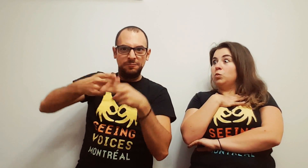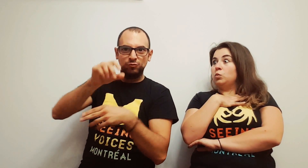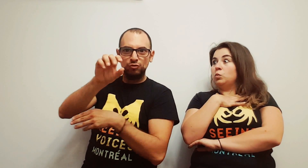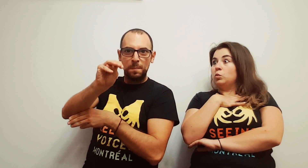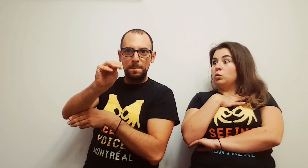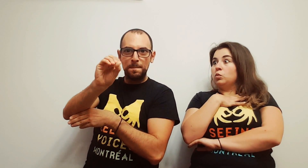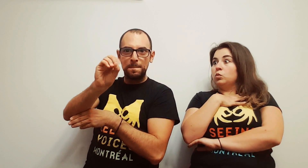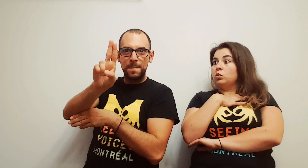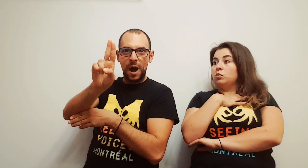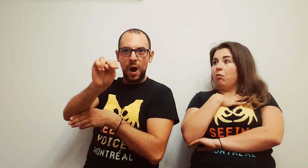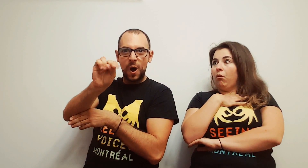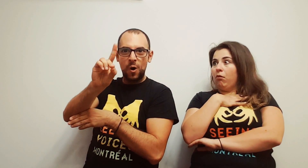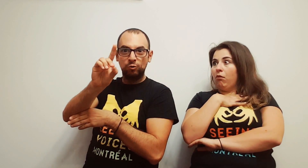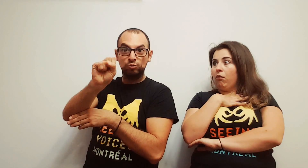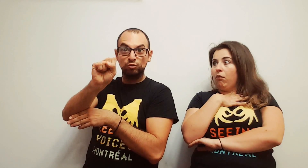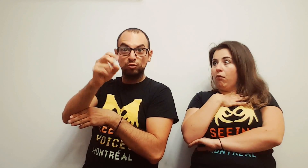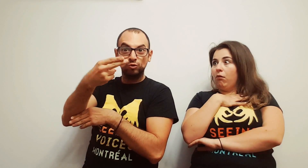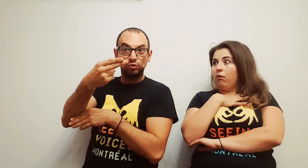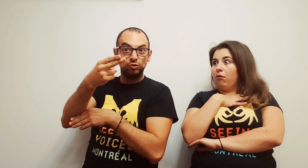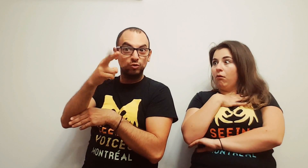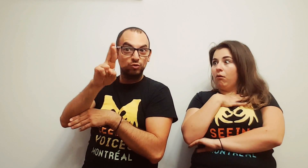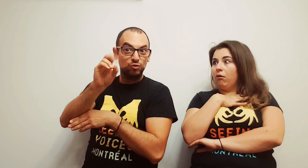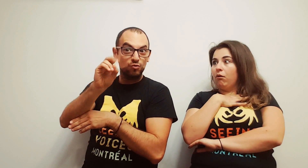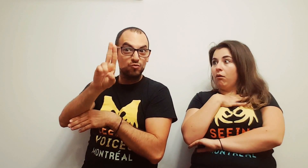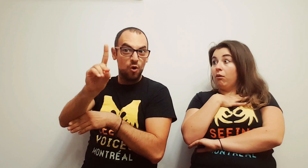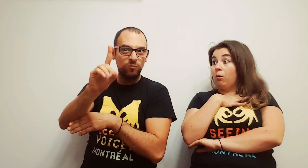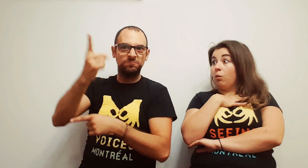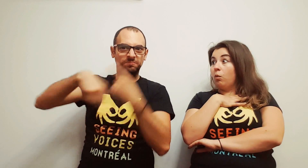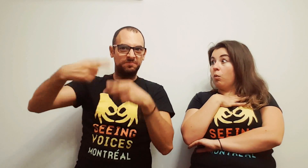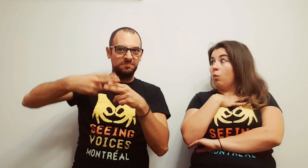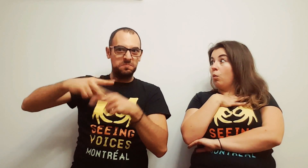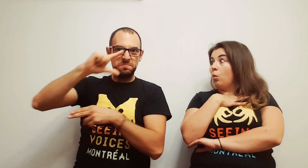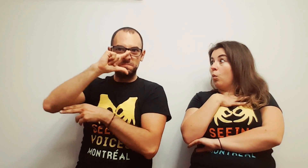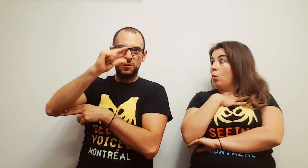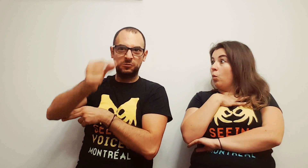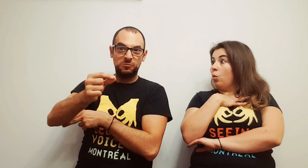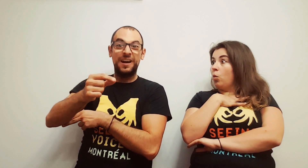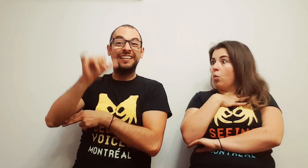named "Moundshroud".